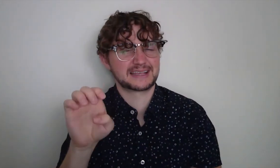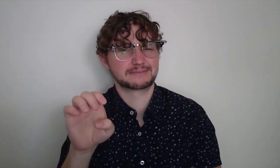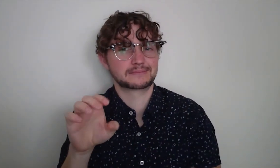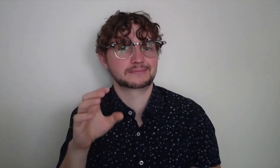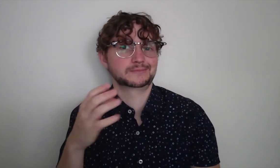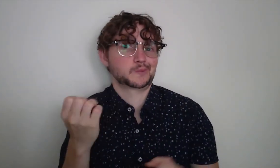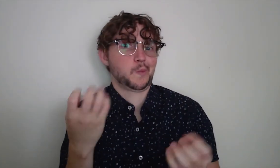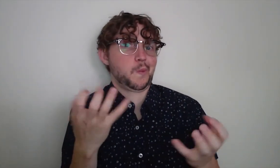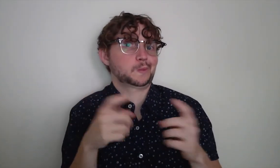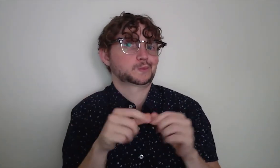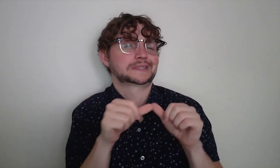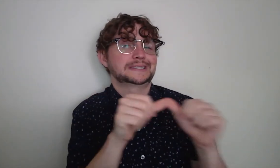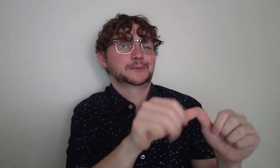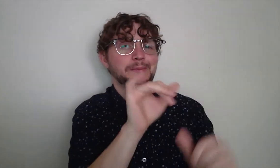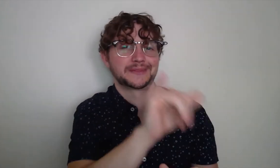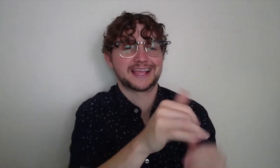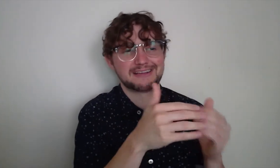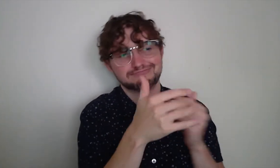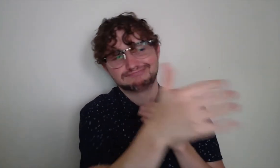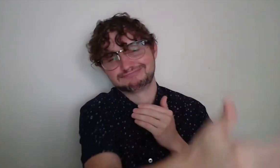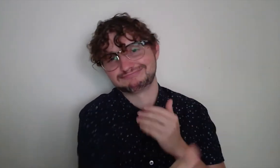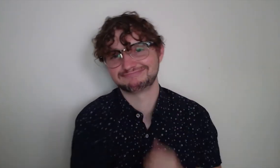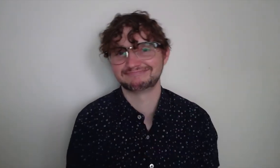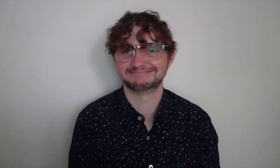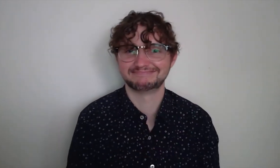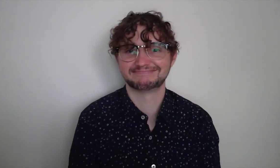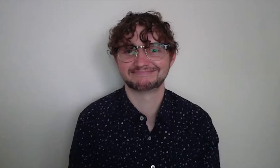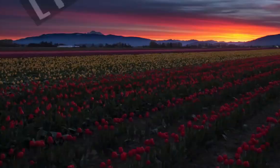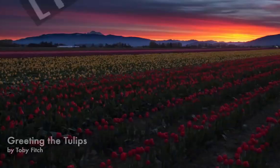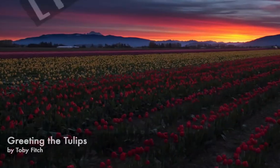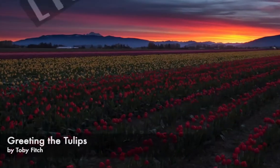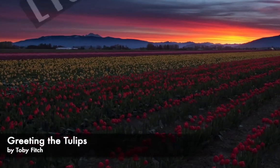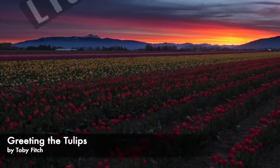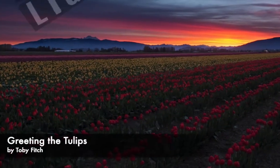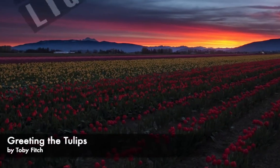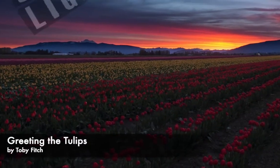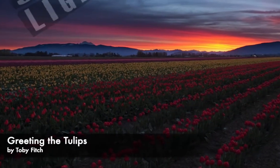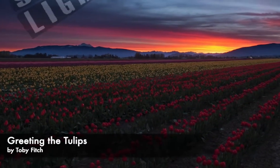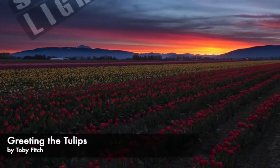Always remaining with that focus of landscape photography.